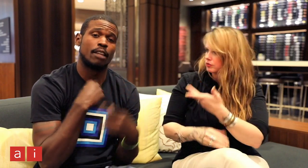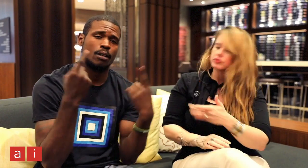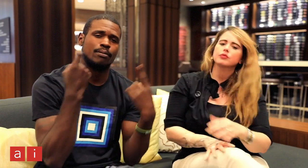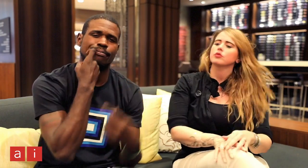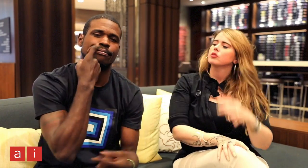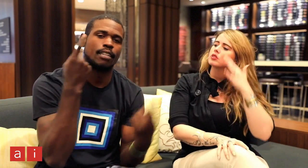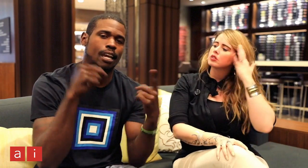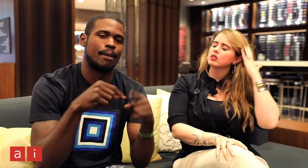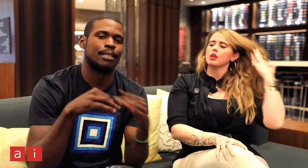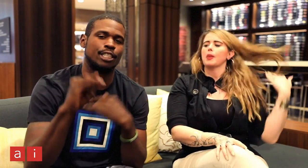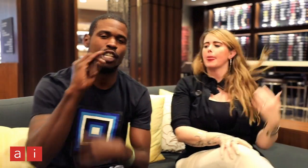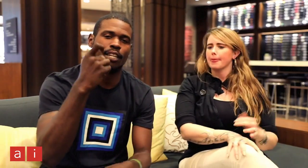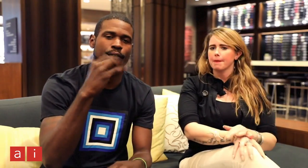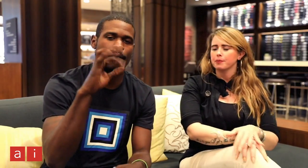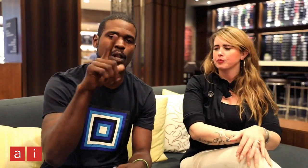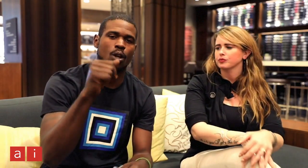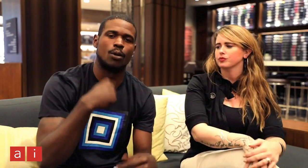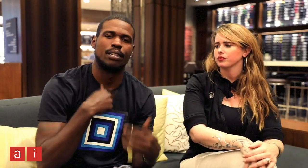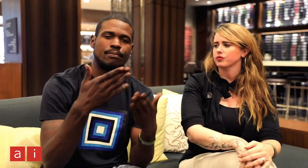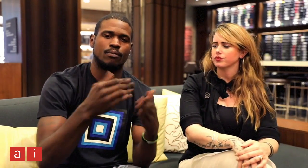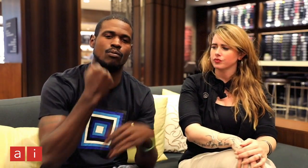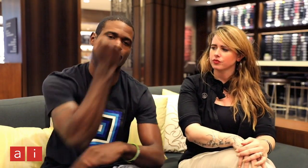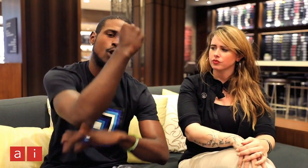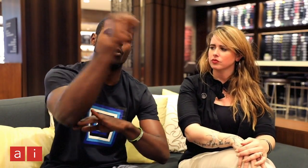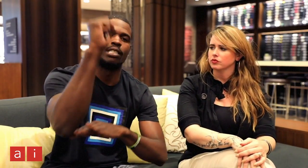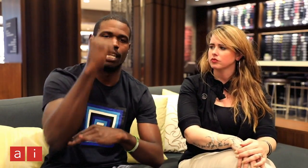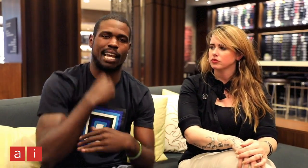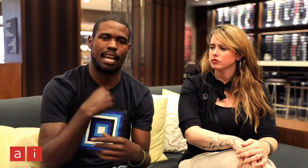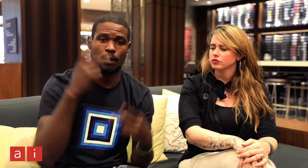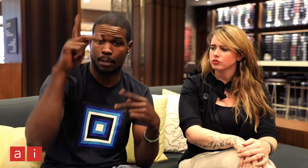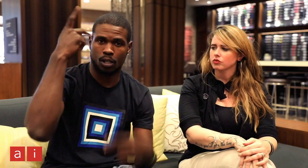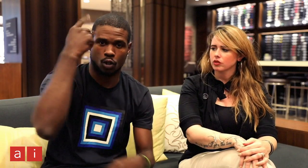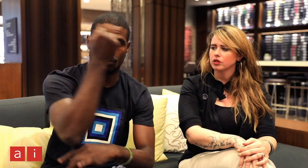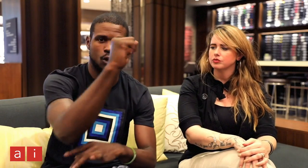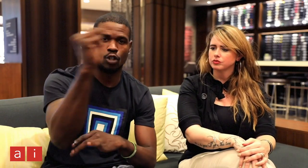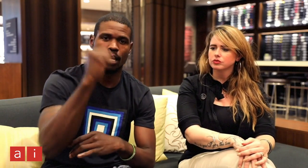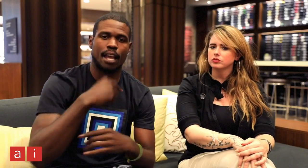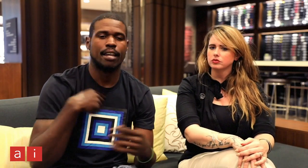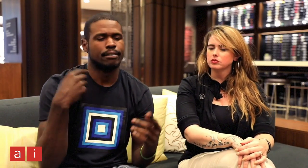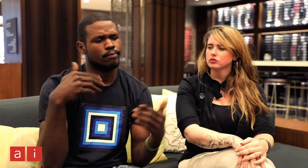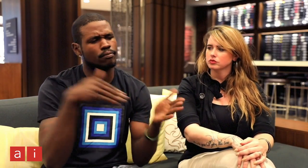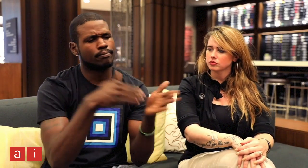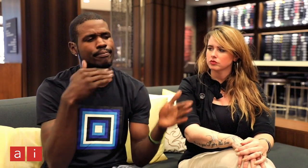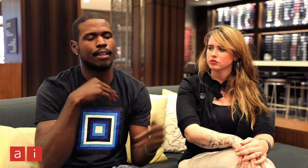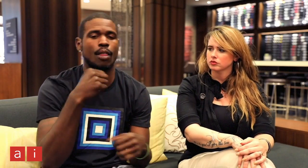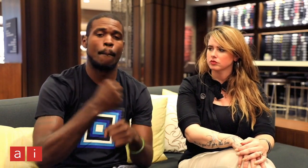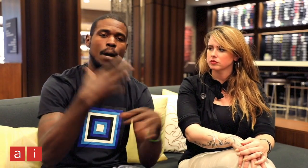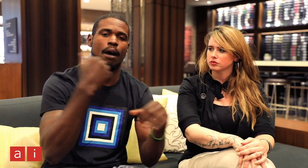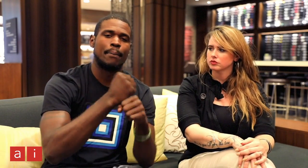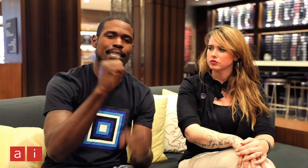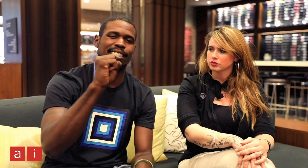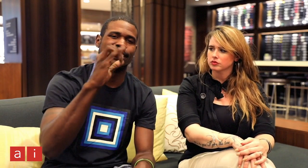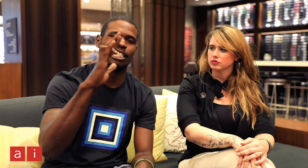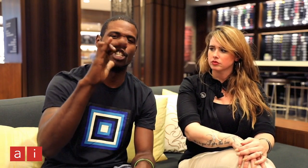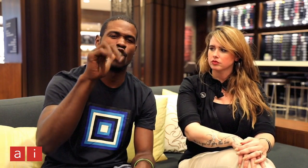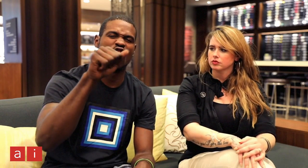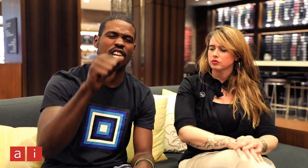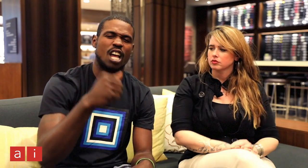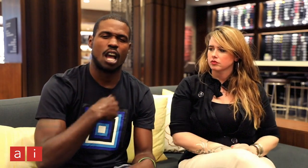Sure... Just recently in Jacksonville, Florida, there was a protest, a political protest against the bombing in Syria.